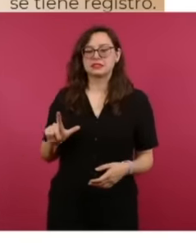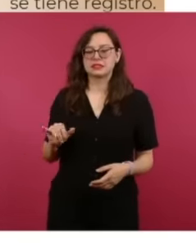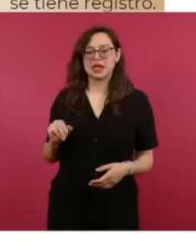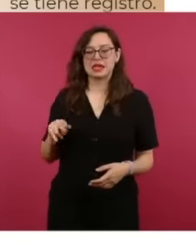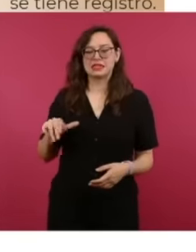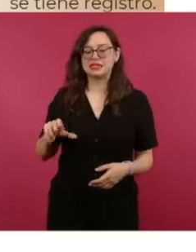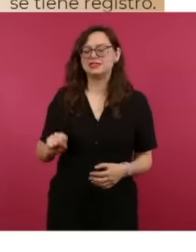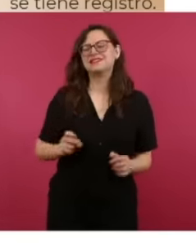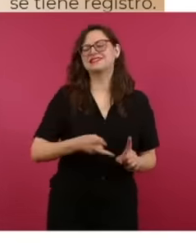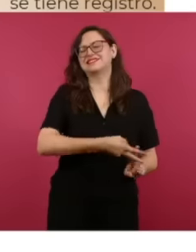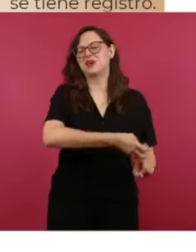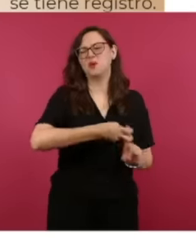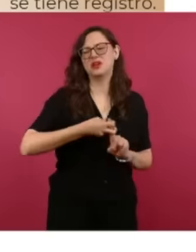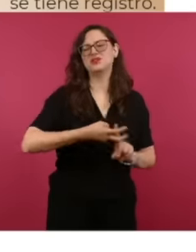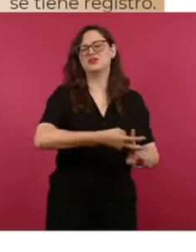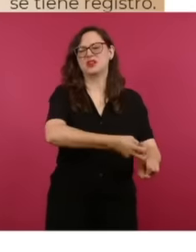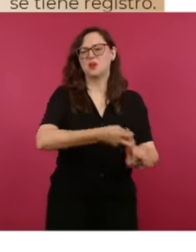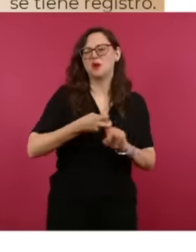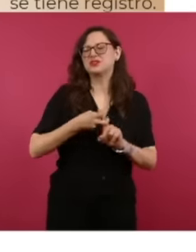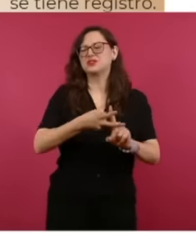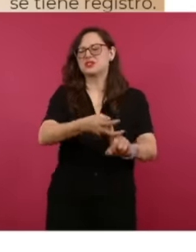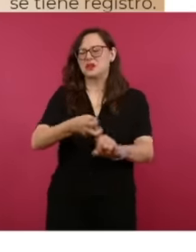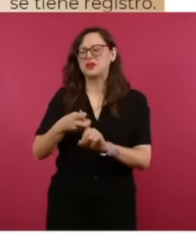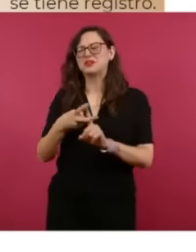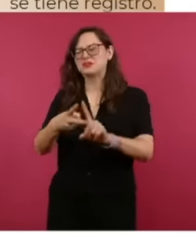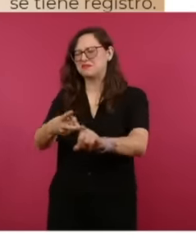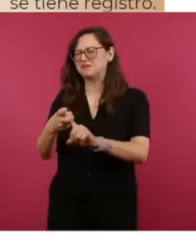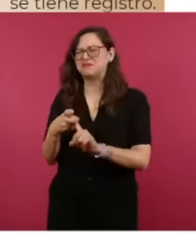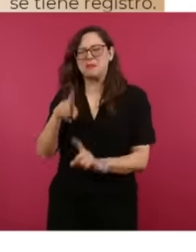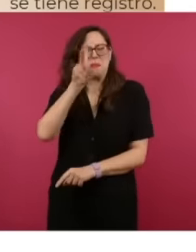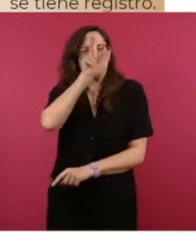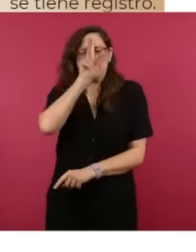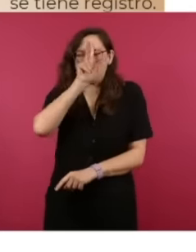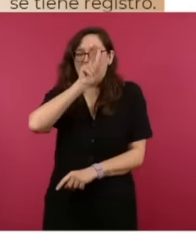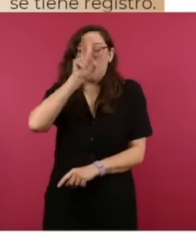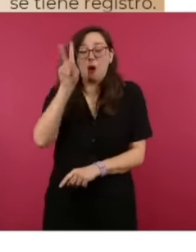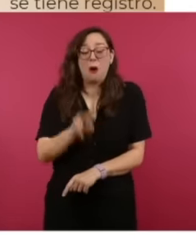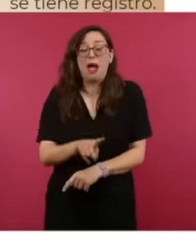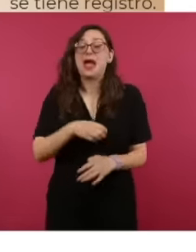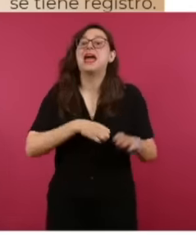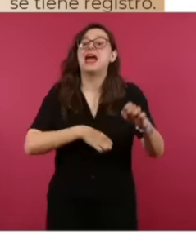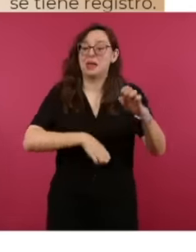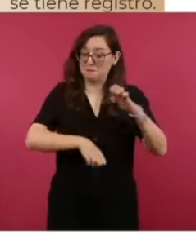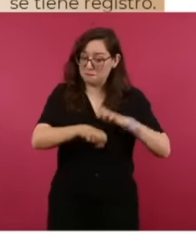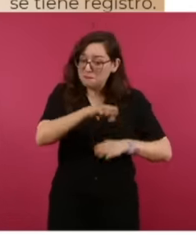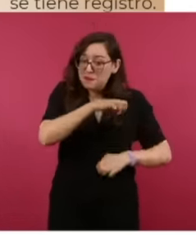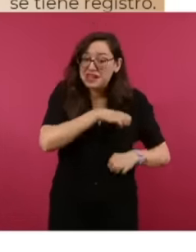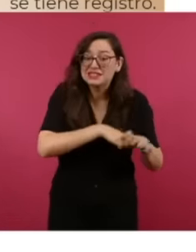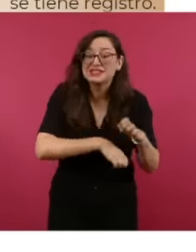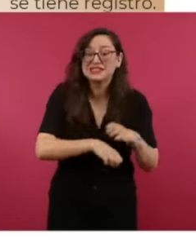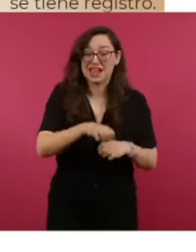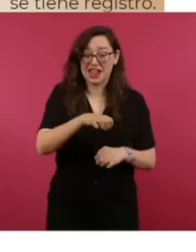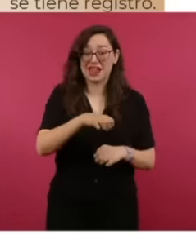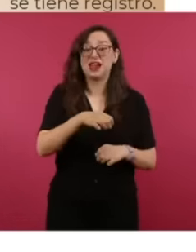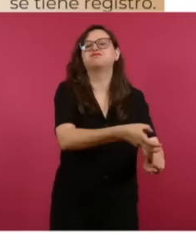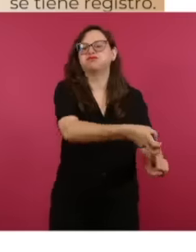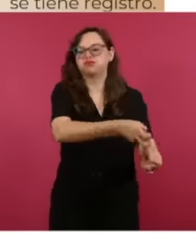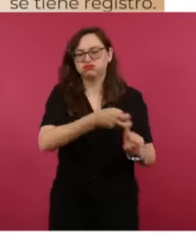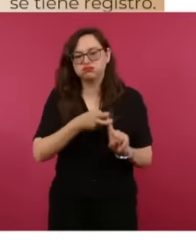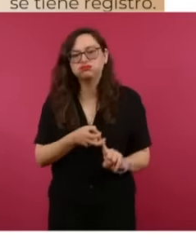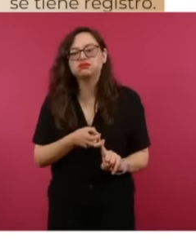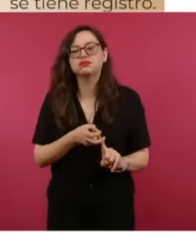kidnapped the one who was Secretary of the Interior Gutiérrez